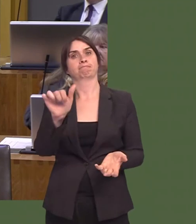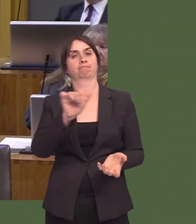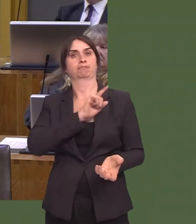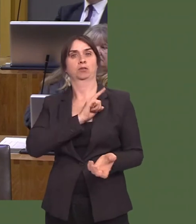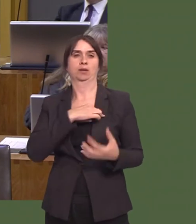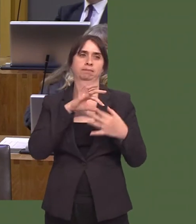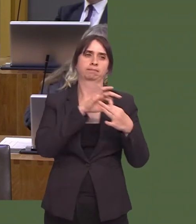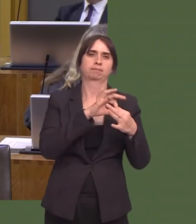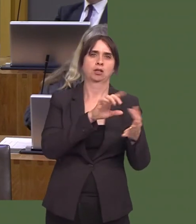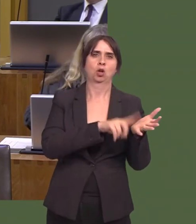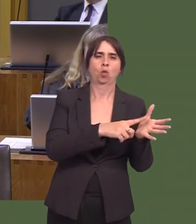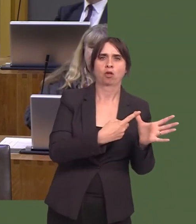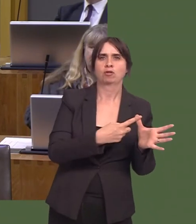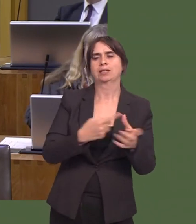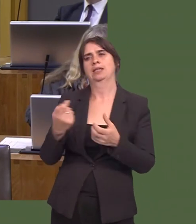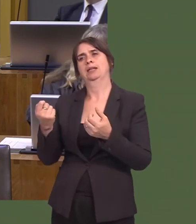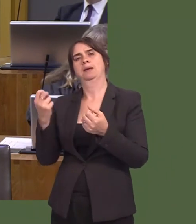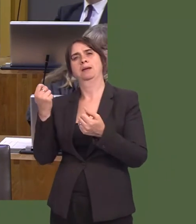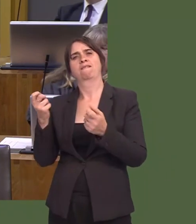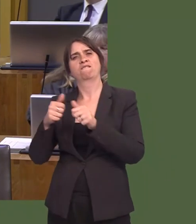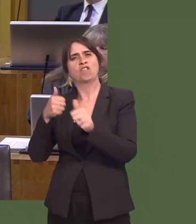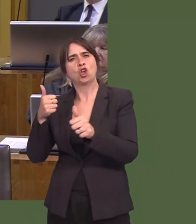bus and train operators to make sure that services are accessible.